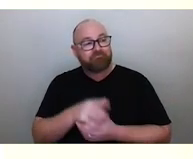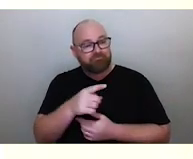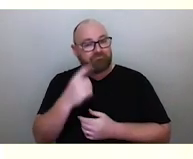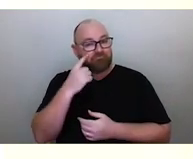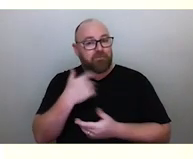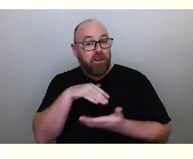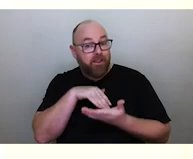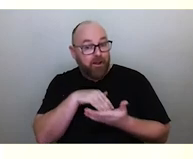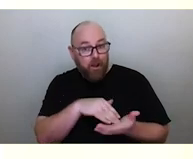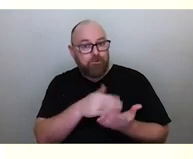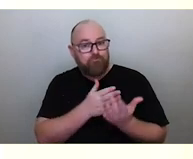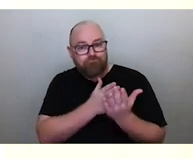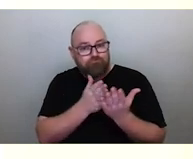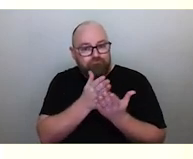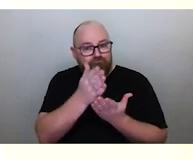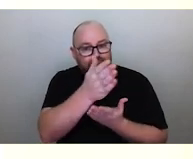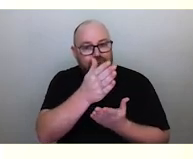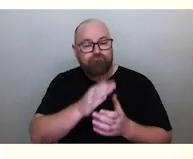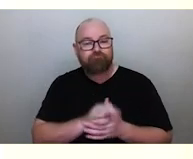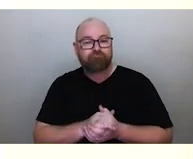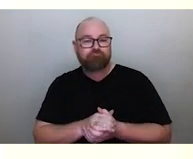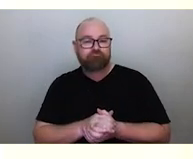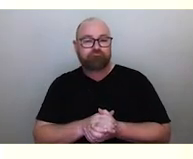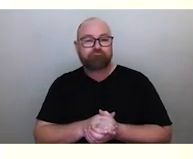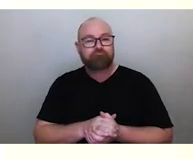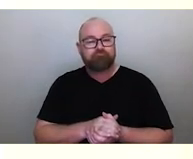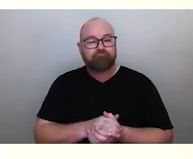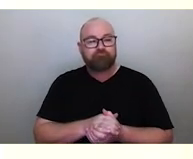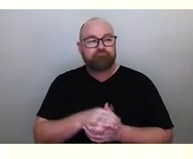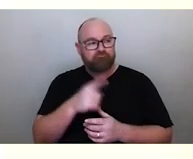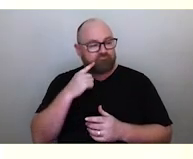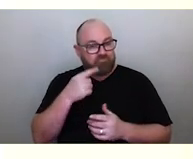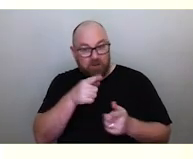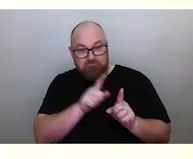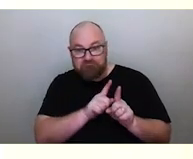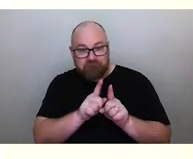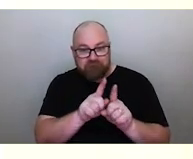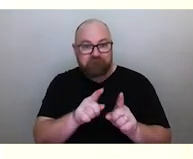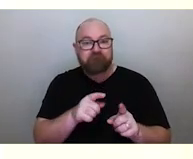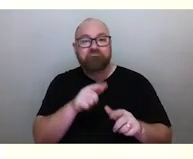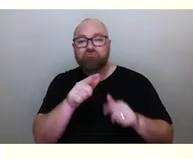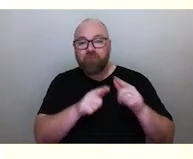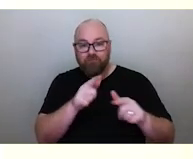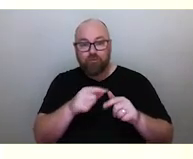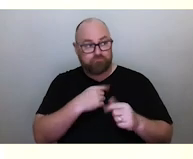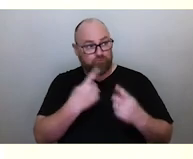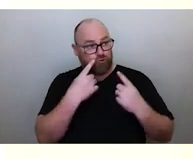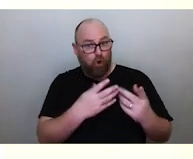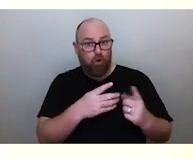guide the Colonists on their their journeys across the landscape and they showed them these same kinds of routes,